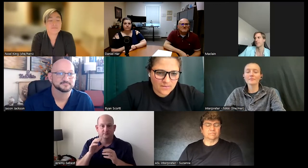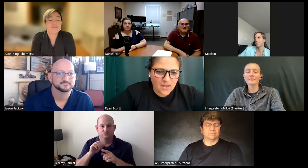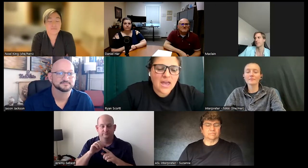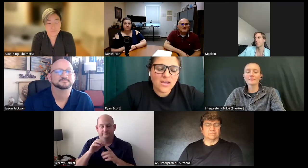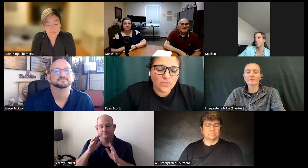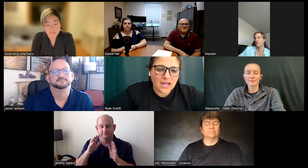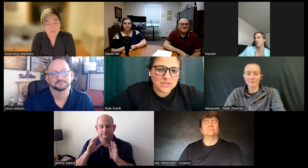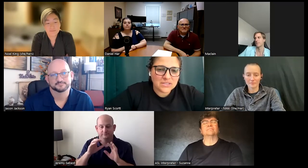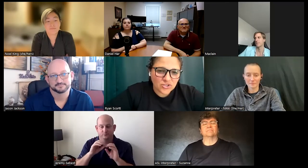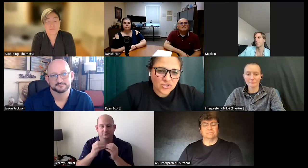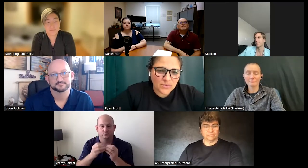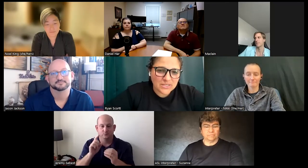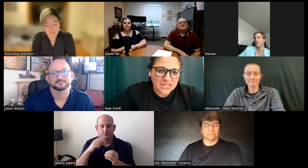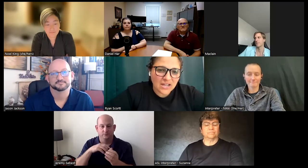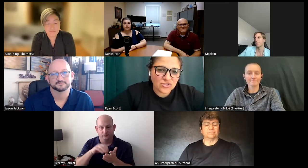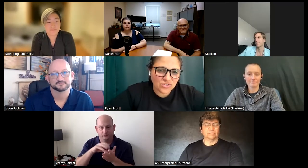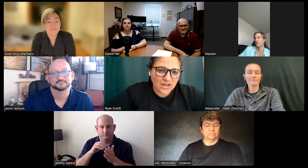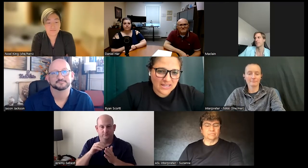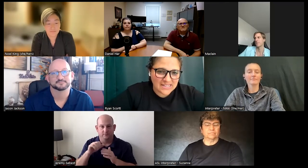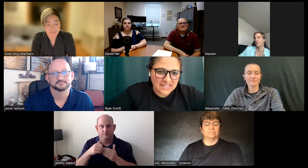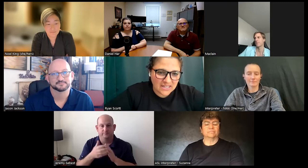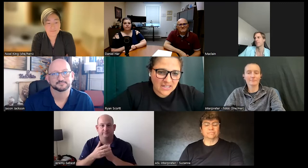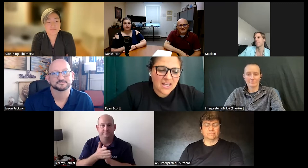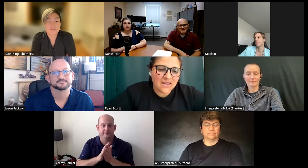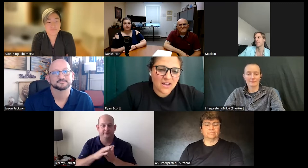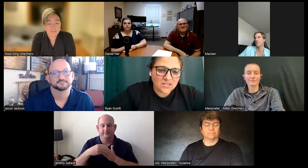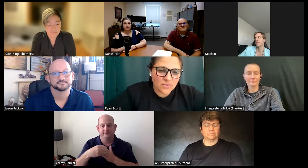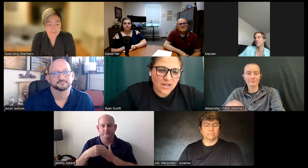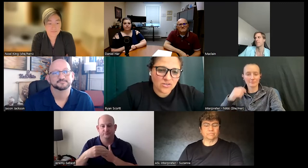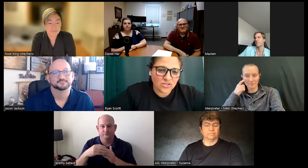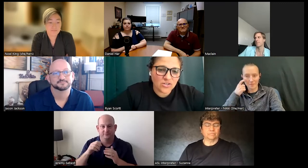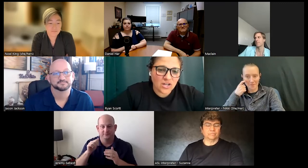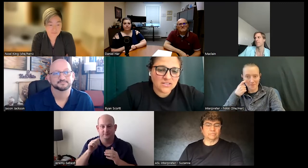and when I was mainstreamed we did have Junior NAD and that is where I learned a